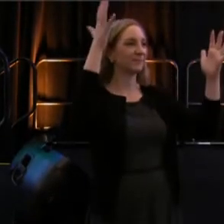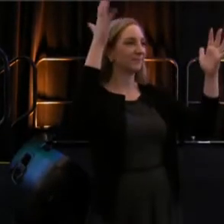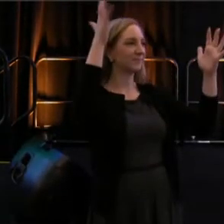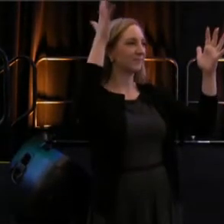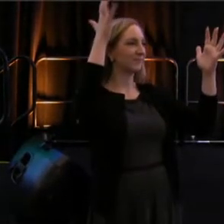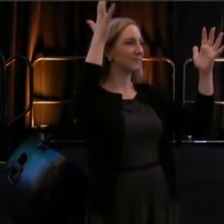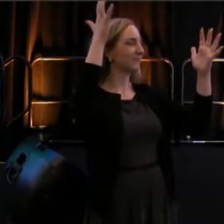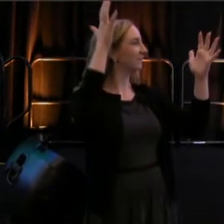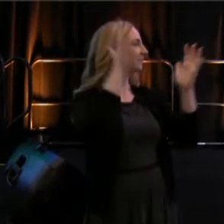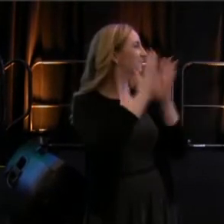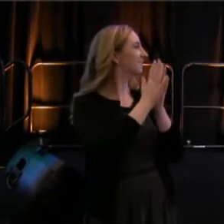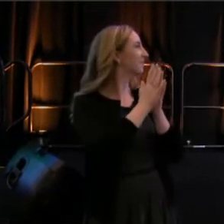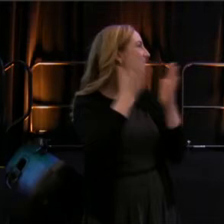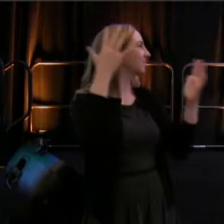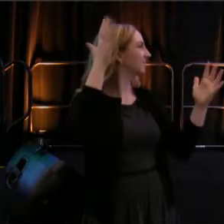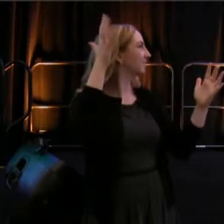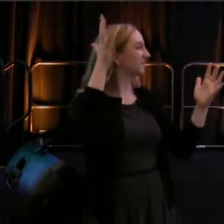Hello everyone!